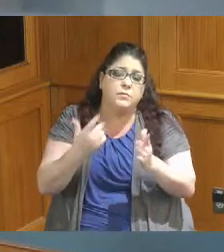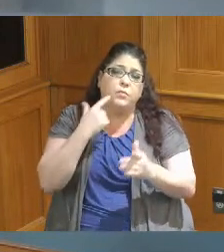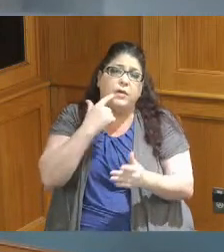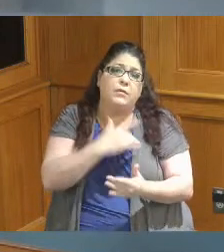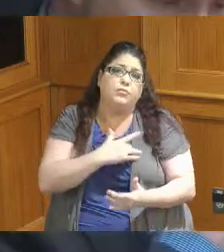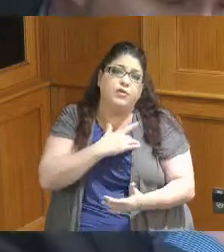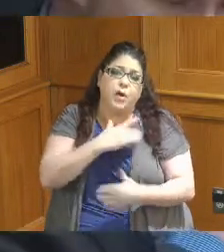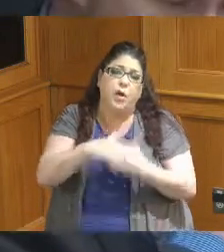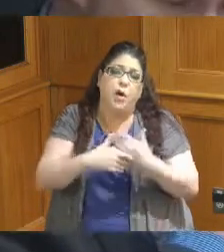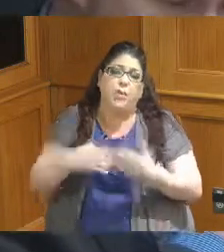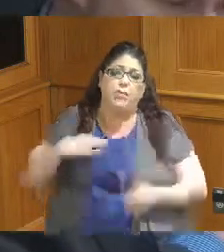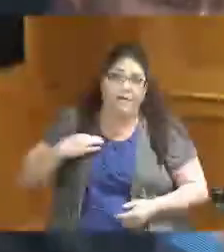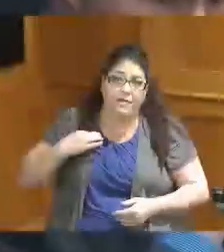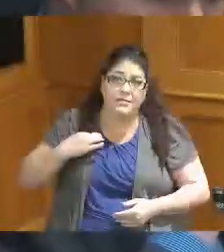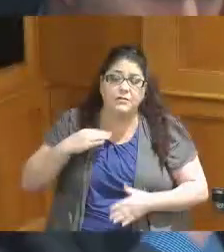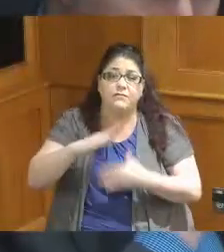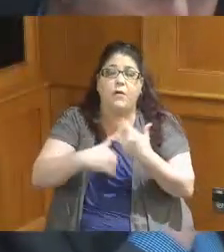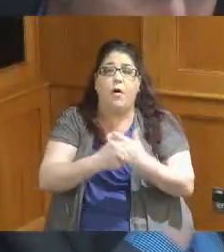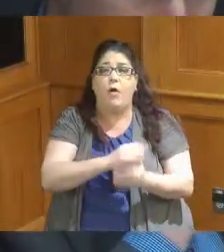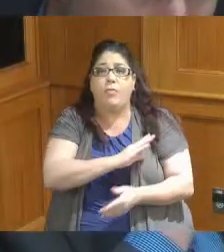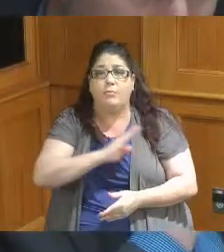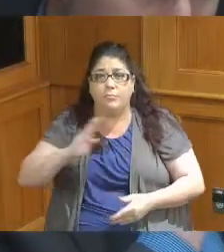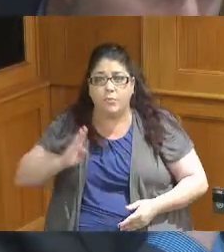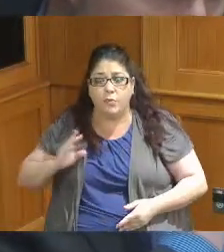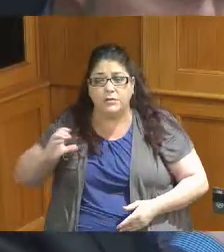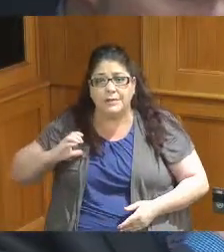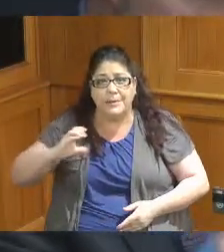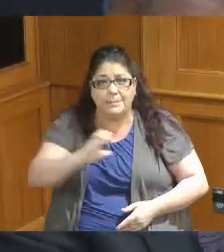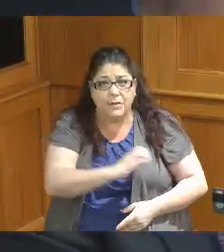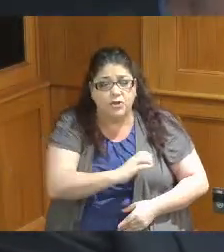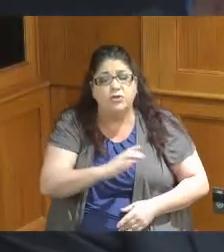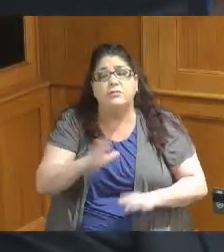all the volunteers that serve on all our boards and Commissions so thank you to them and also